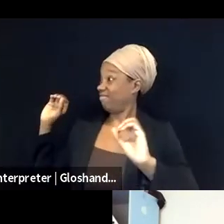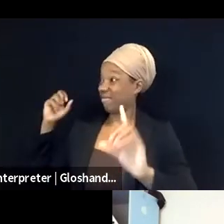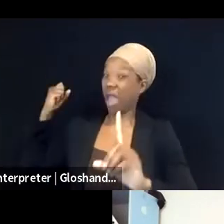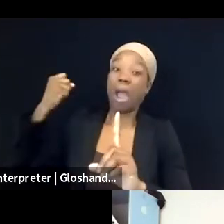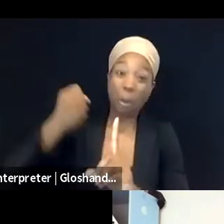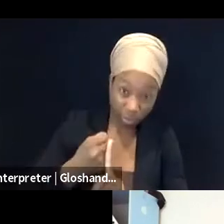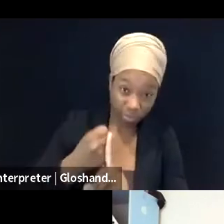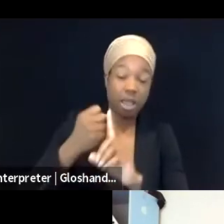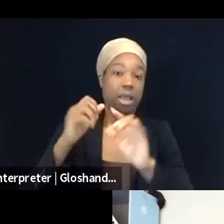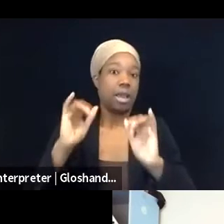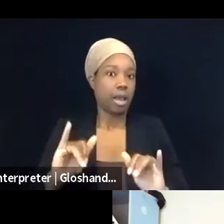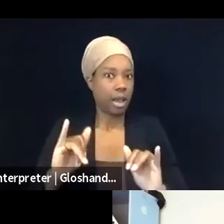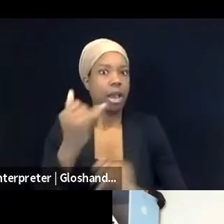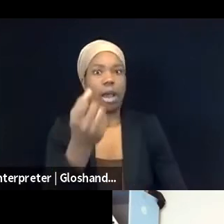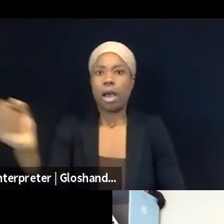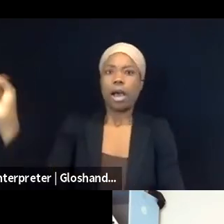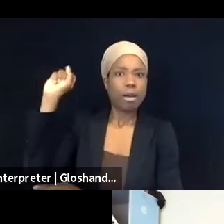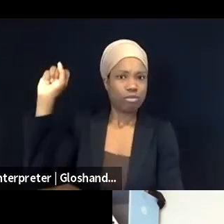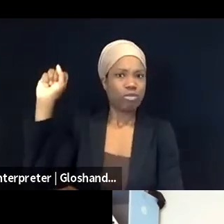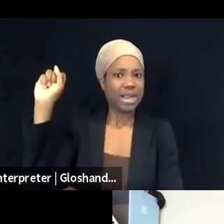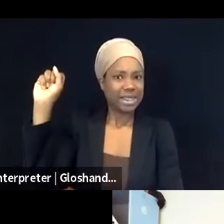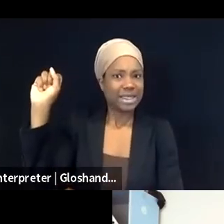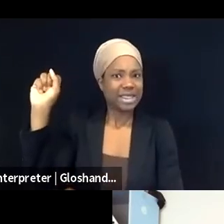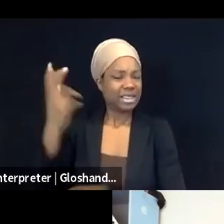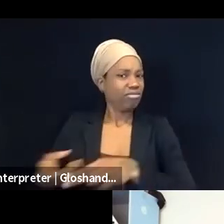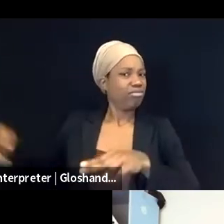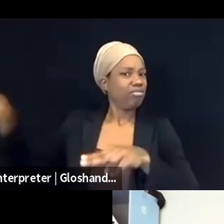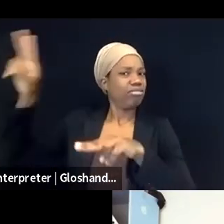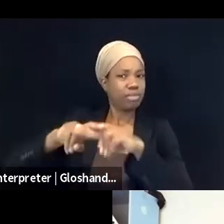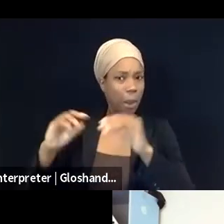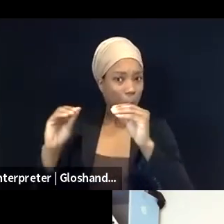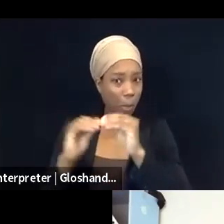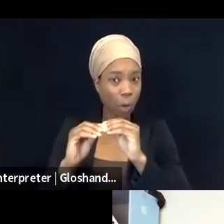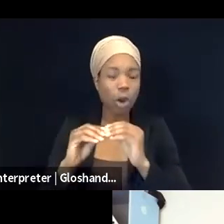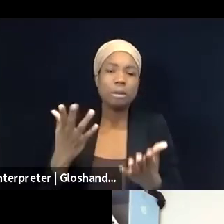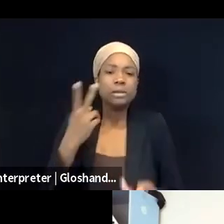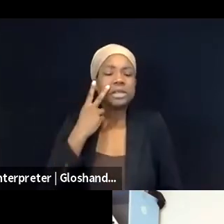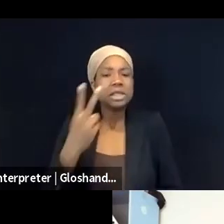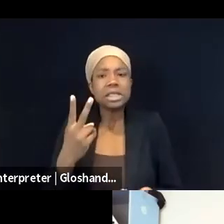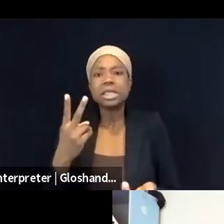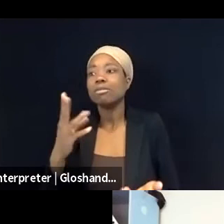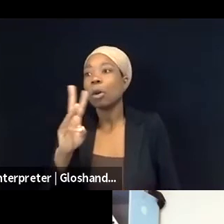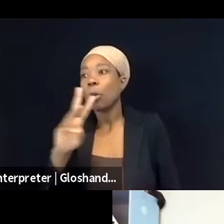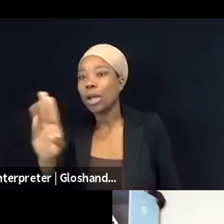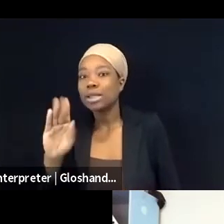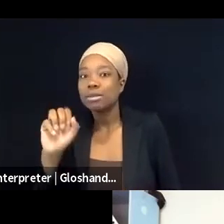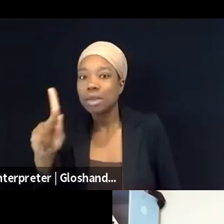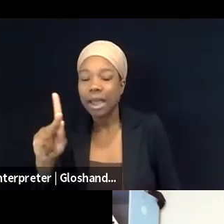in not just where we're sort of more used to seeing them, whether it's the West Bank or Gaza, but also in Israel,